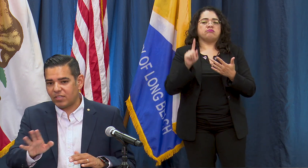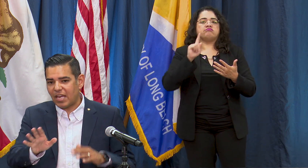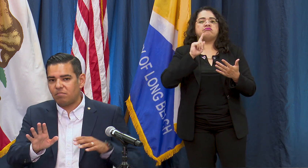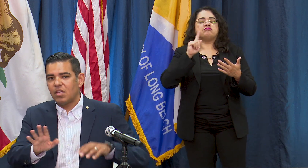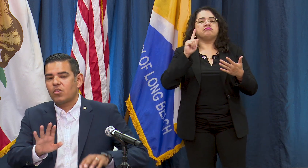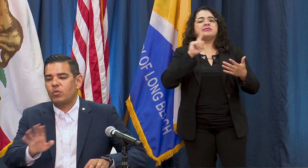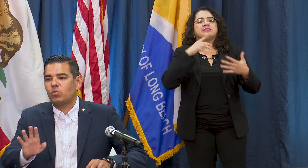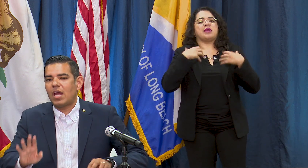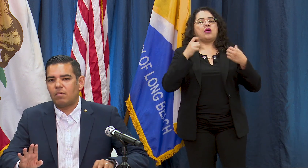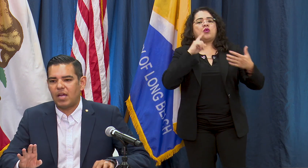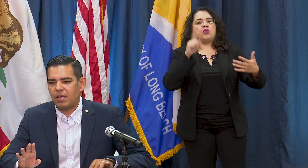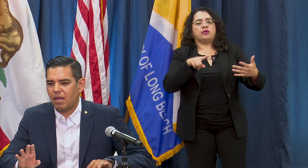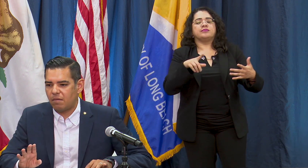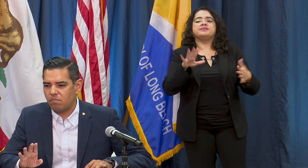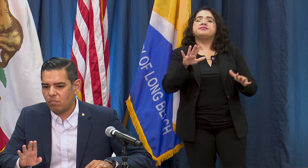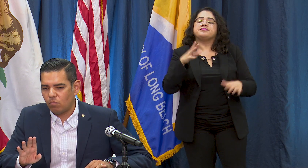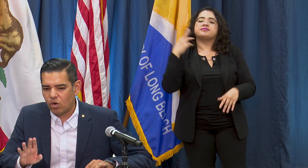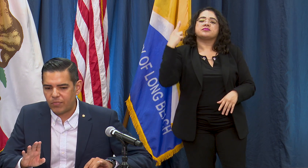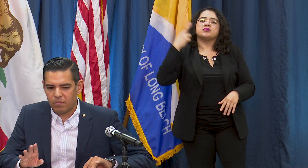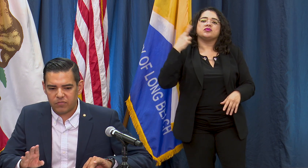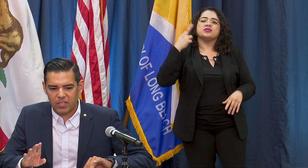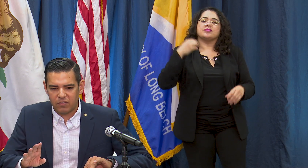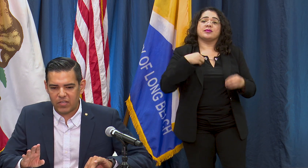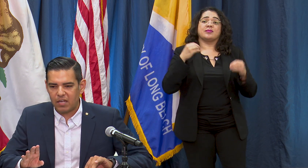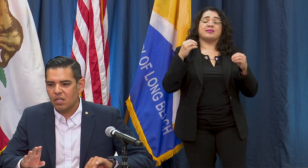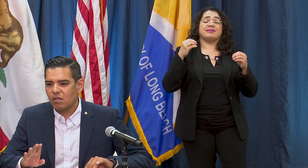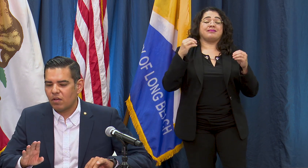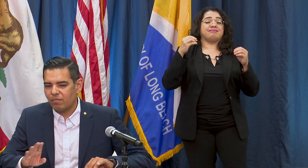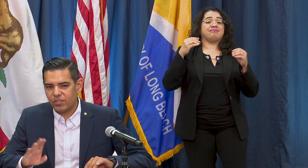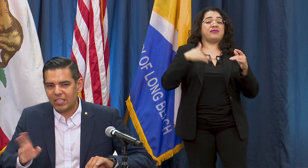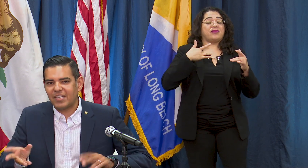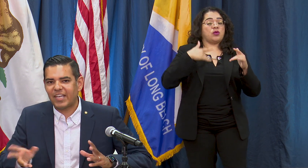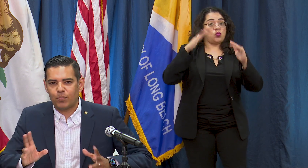the reason why I'm more optimistic is that this indicator